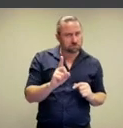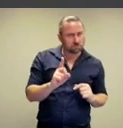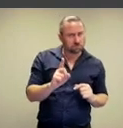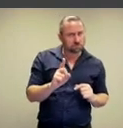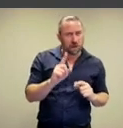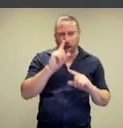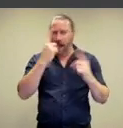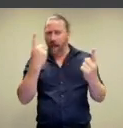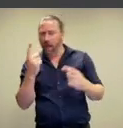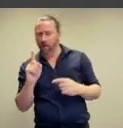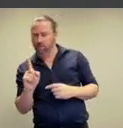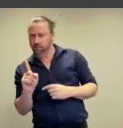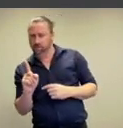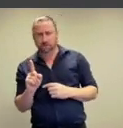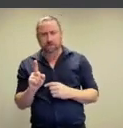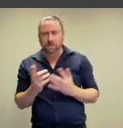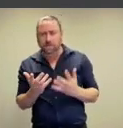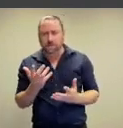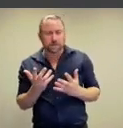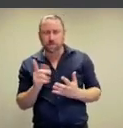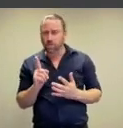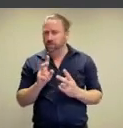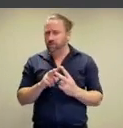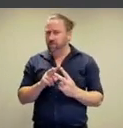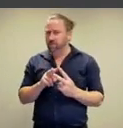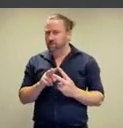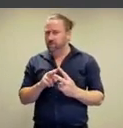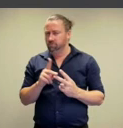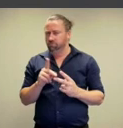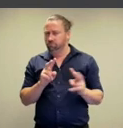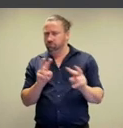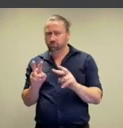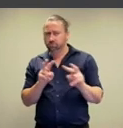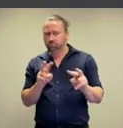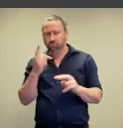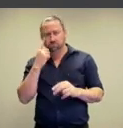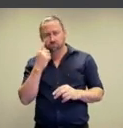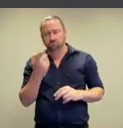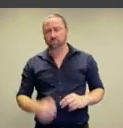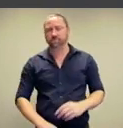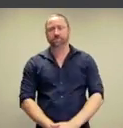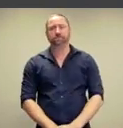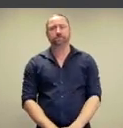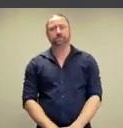what can you see and what can't